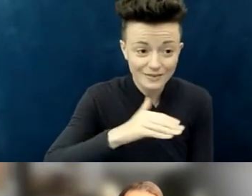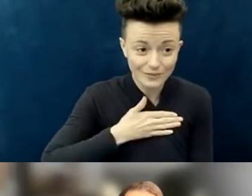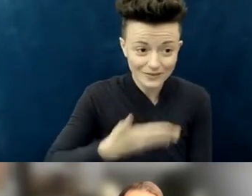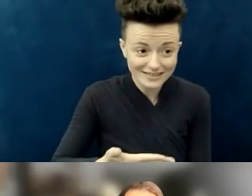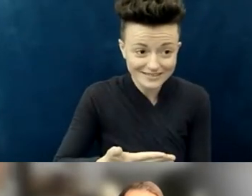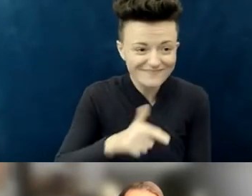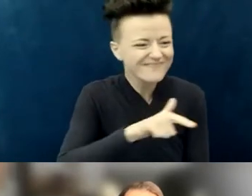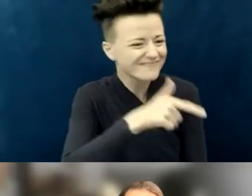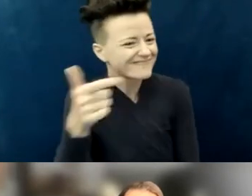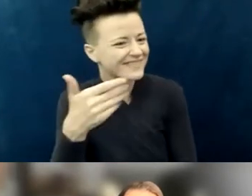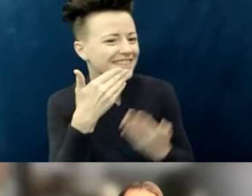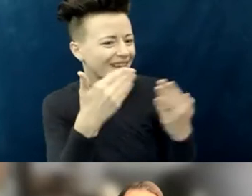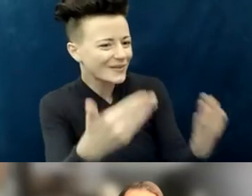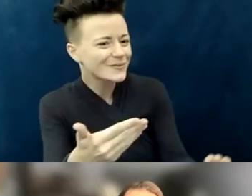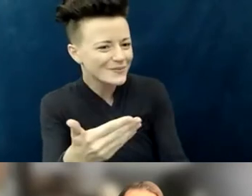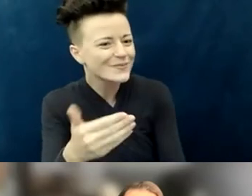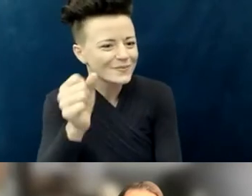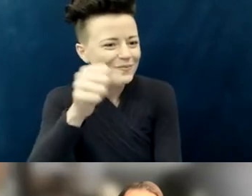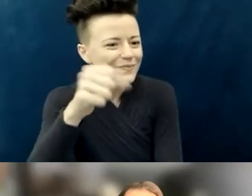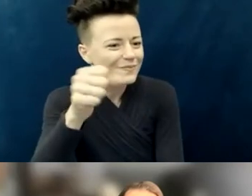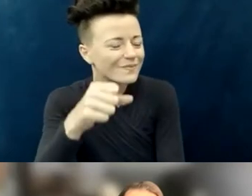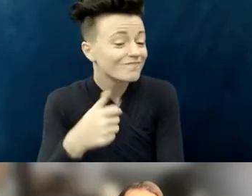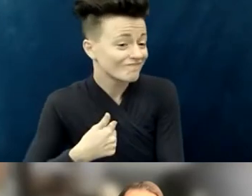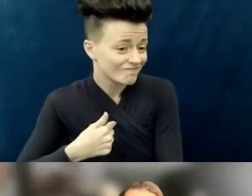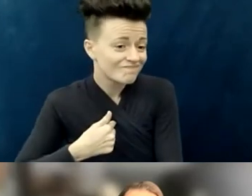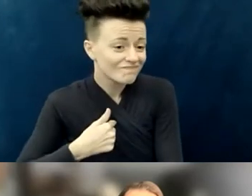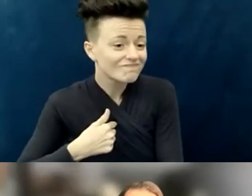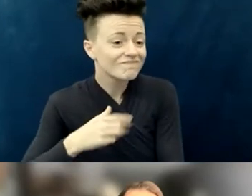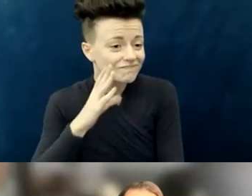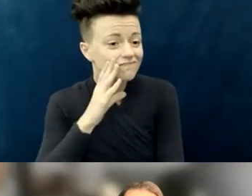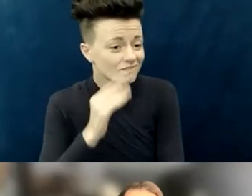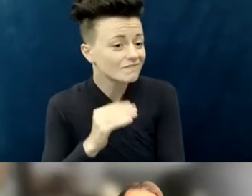Thank you. Yes, I encounter...